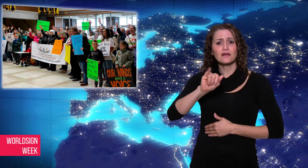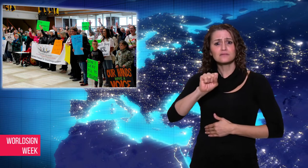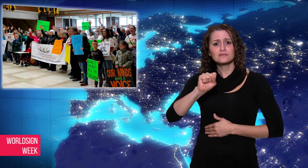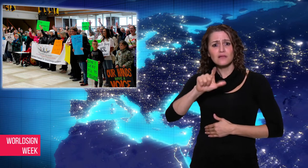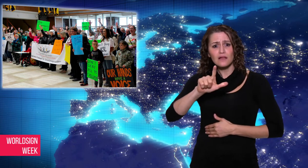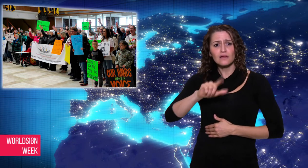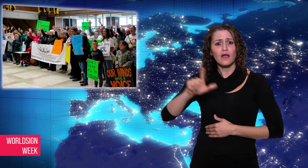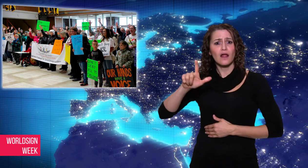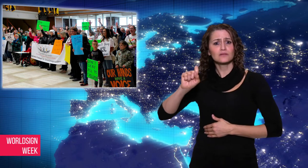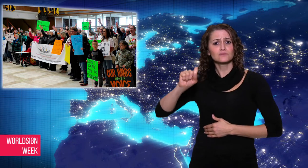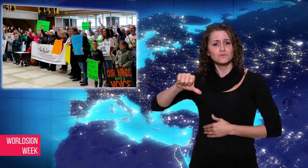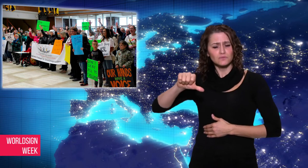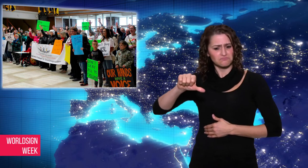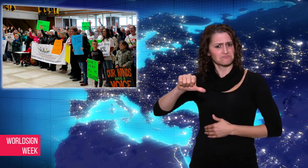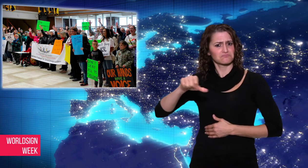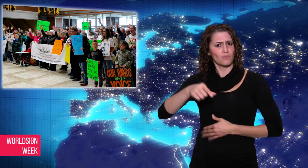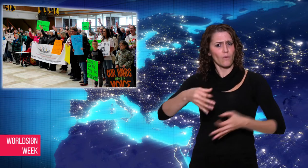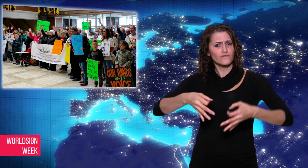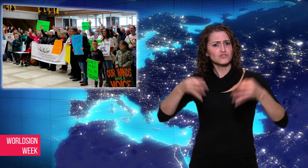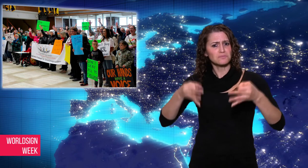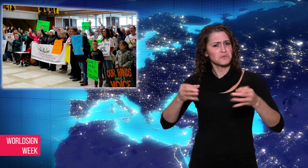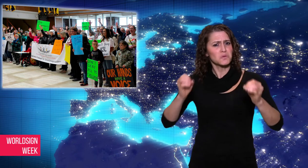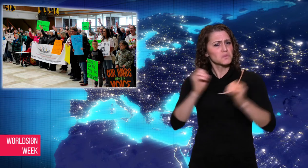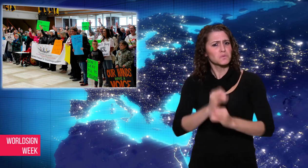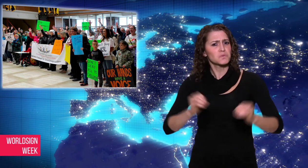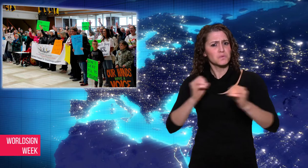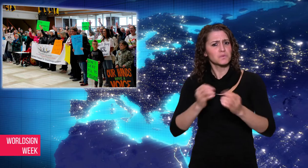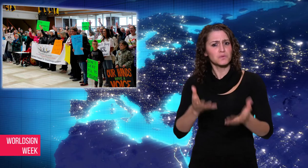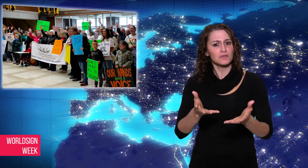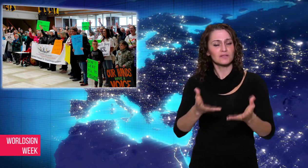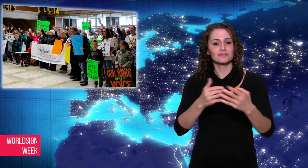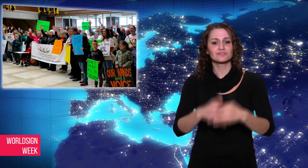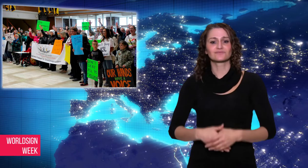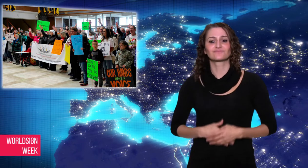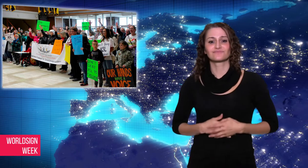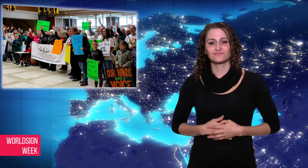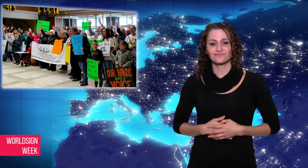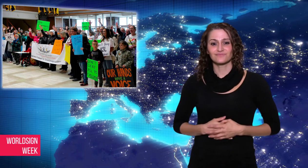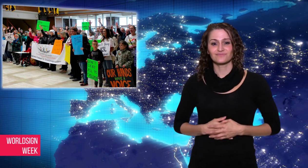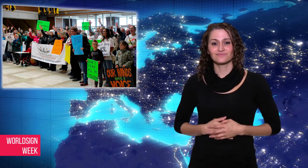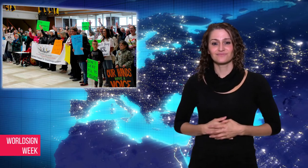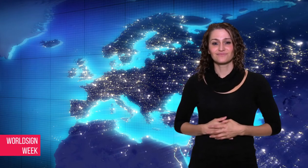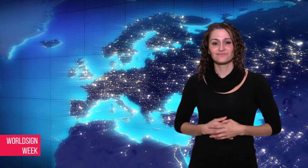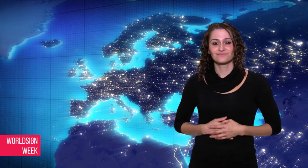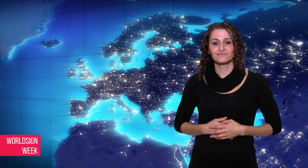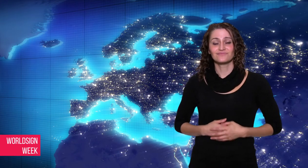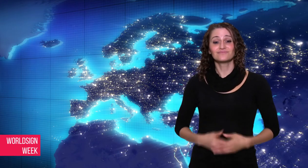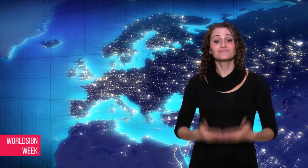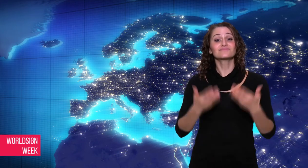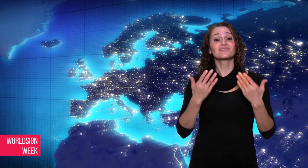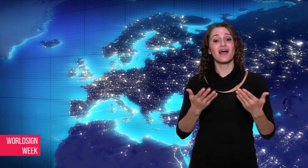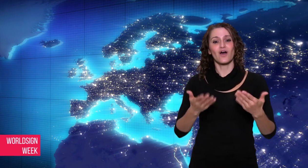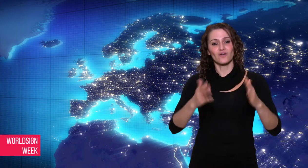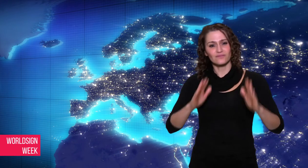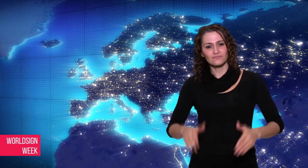ISL, and LSQ as official languages.